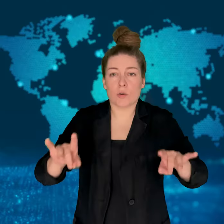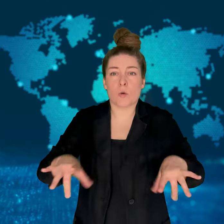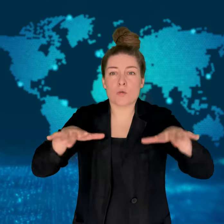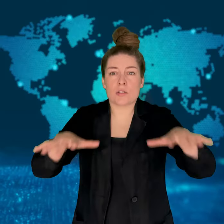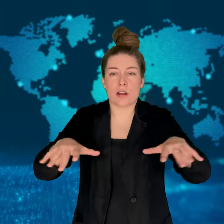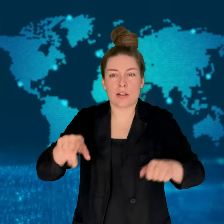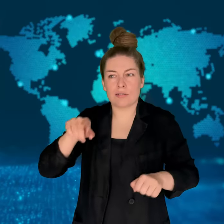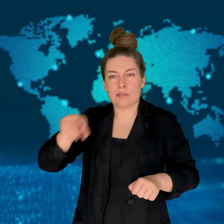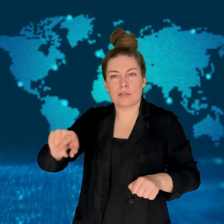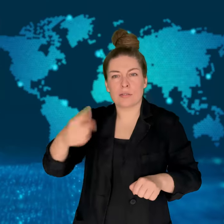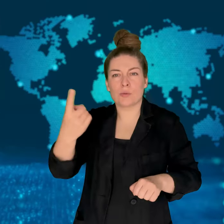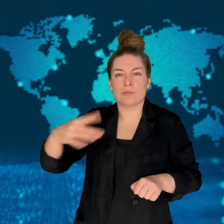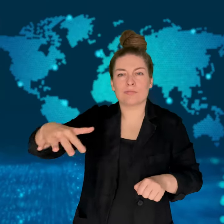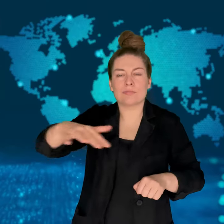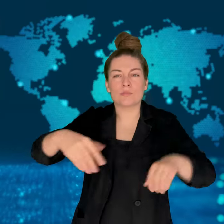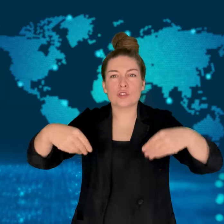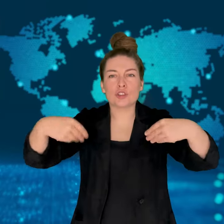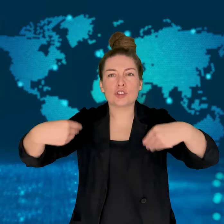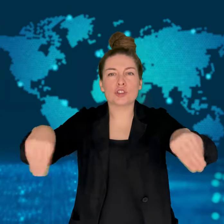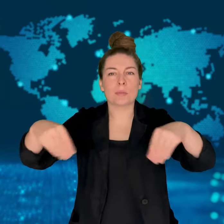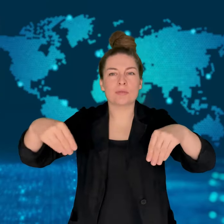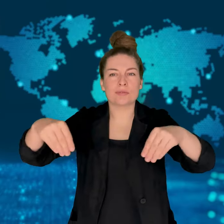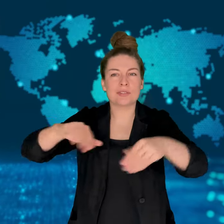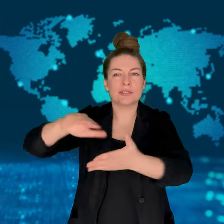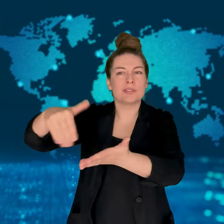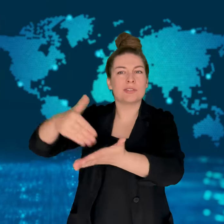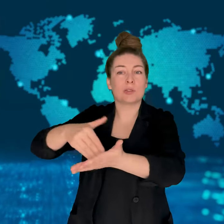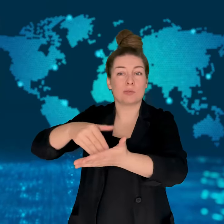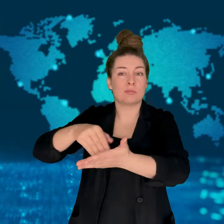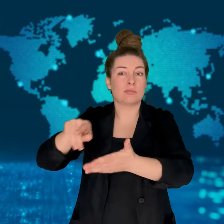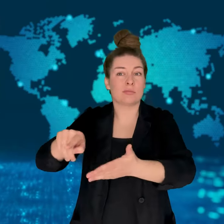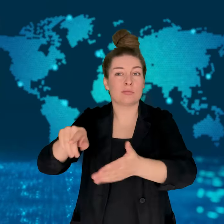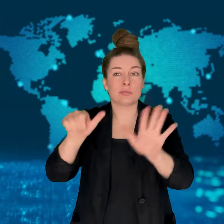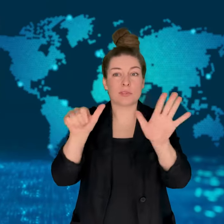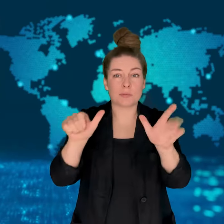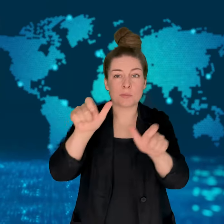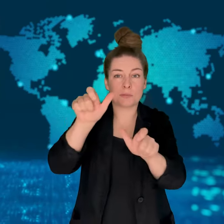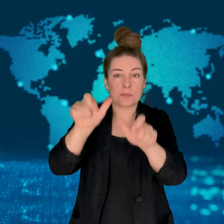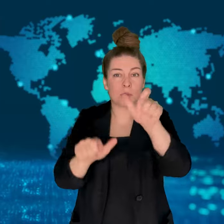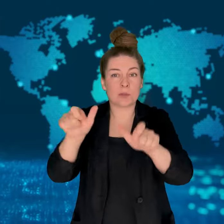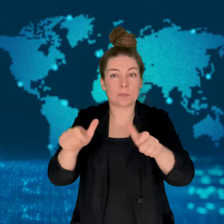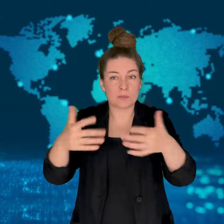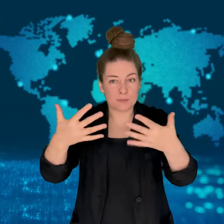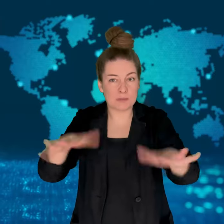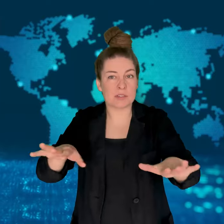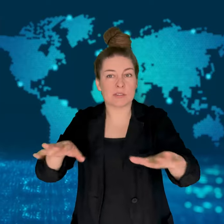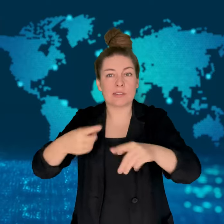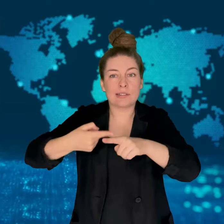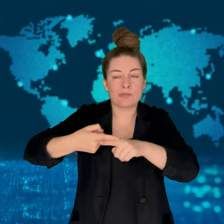[MONIKA]: Six people were stabbed to death in an Australian mall.